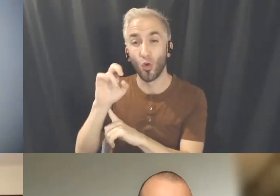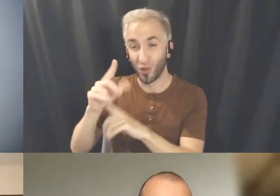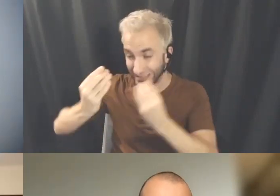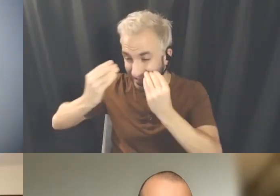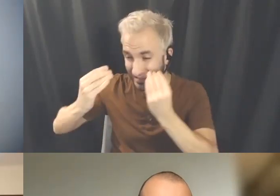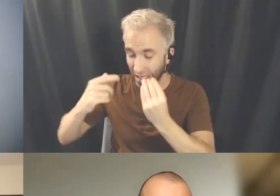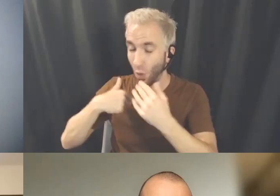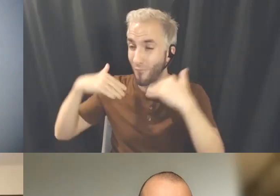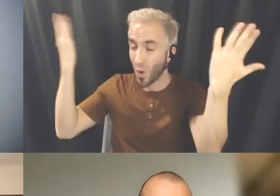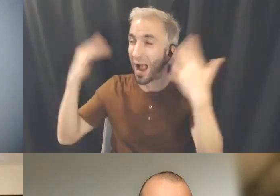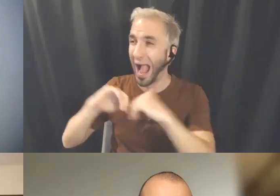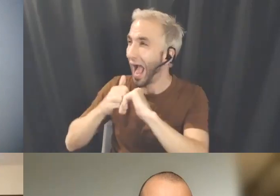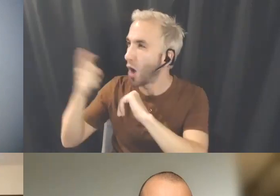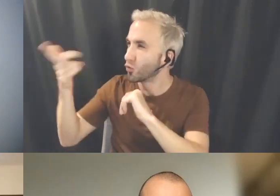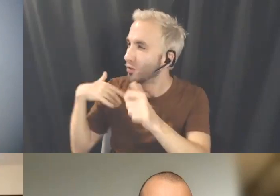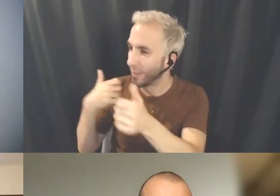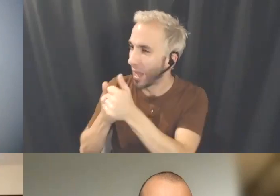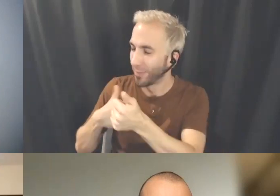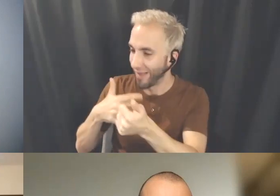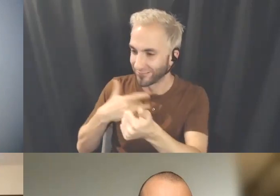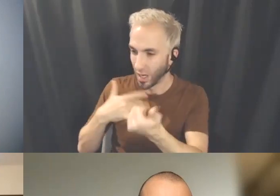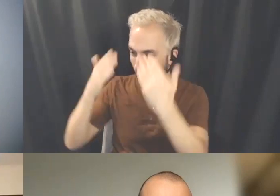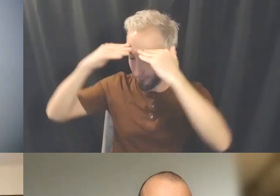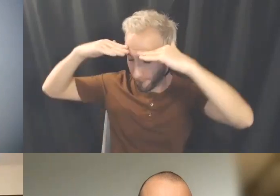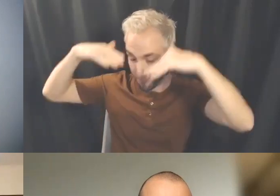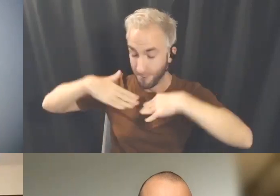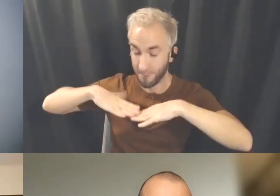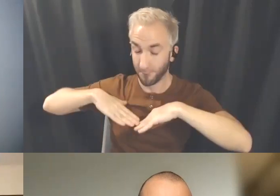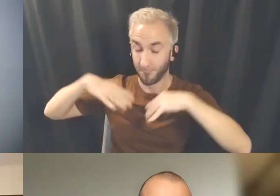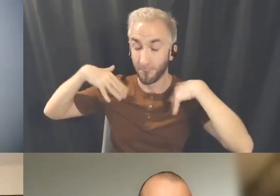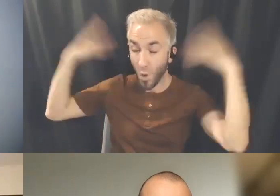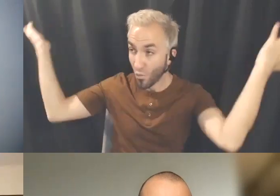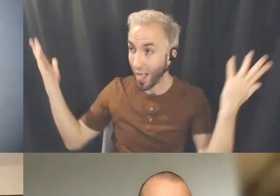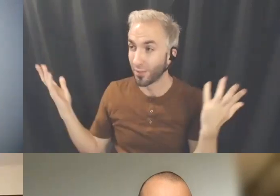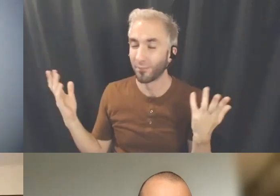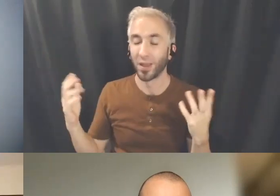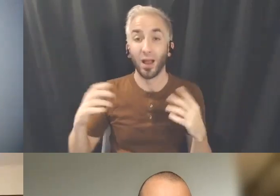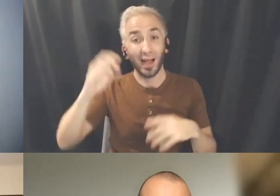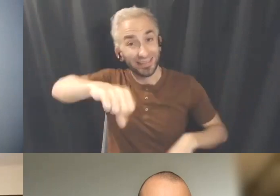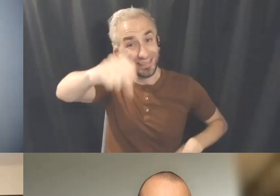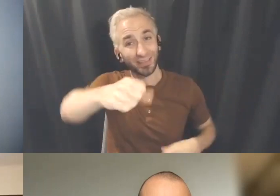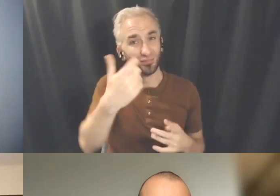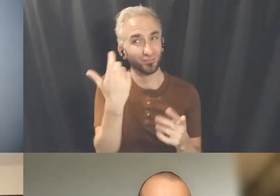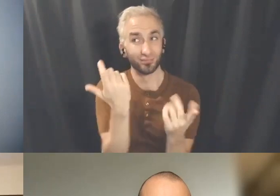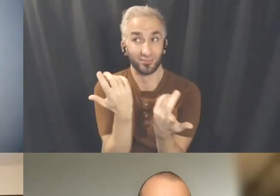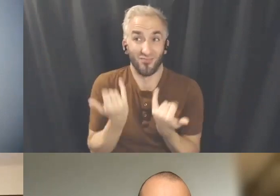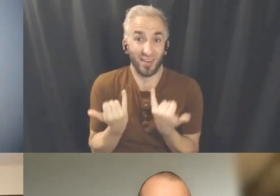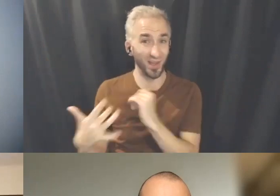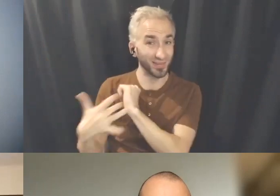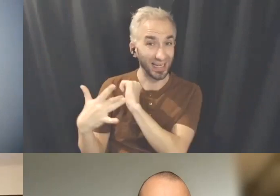Then like, how do you keep up, right? We do go through a time, where with rapid information coming in and just so many learning opportunities